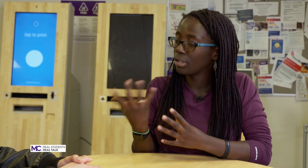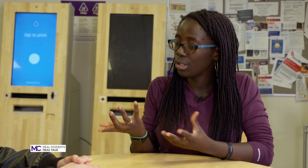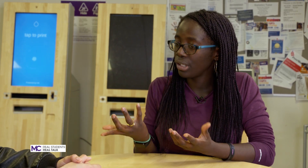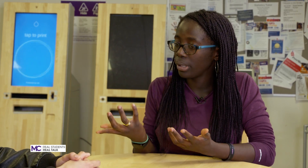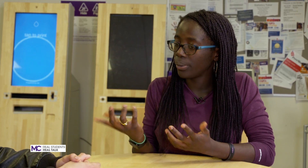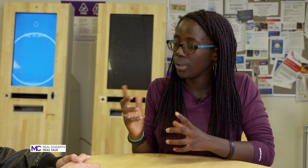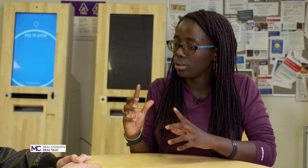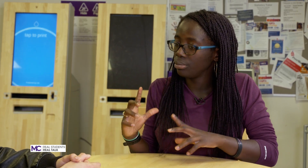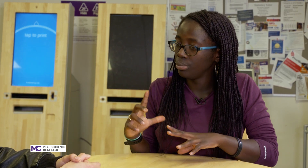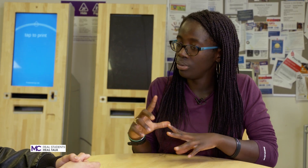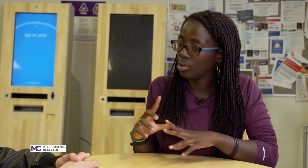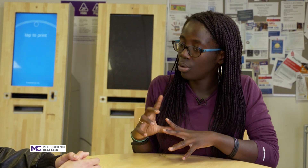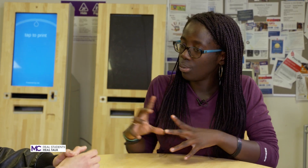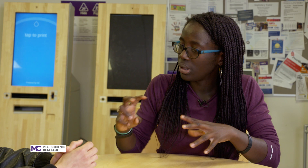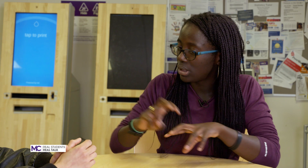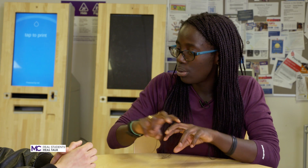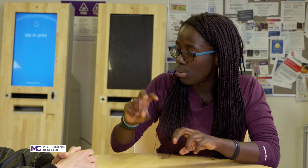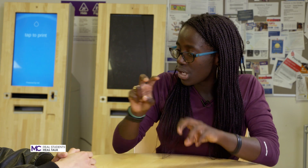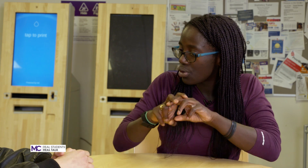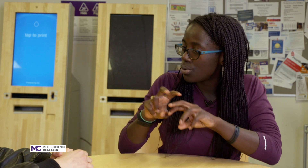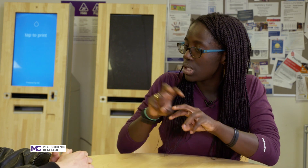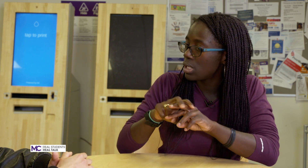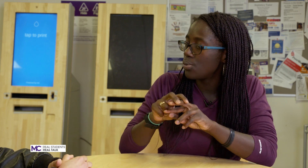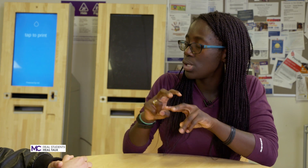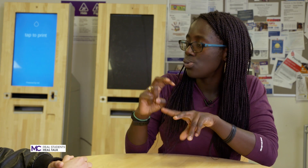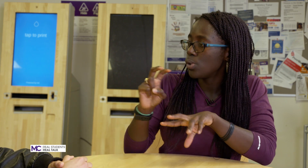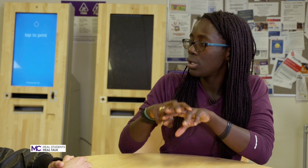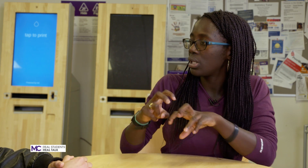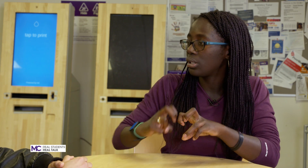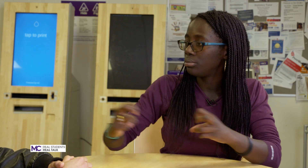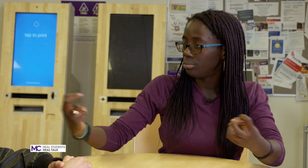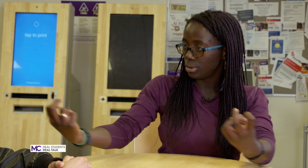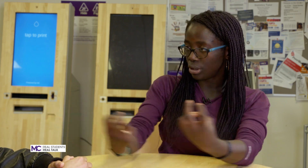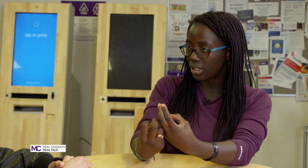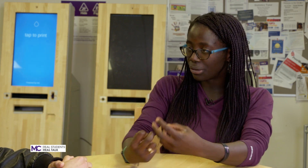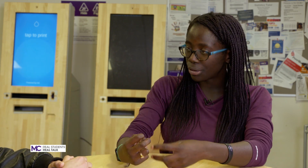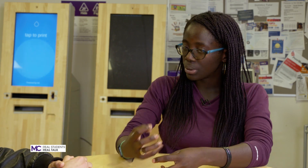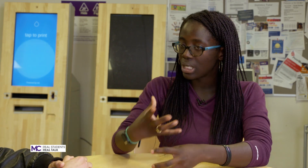we we missed me we stood together and